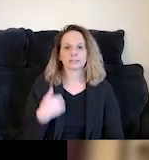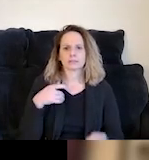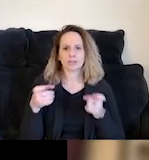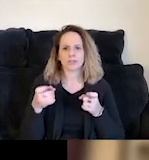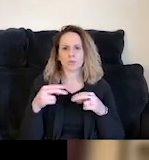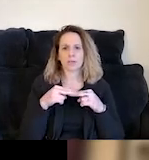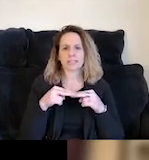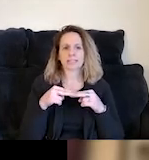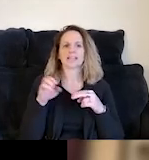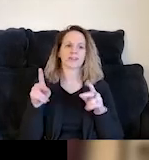There you go.